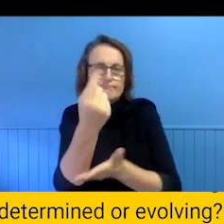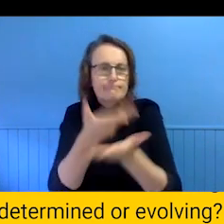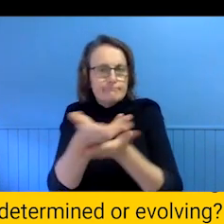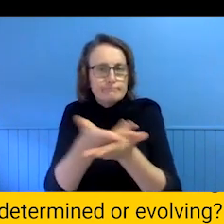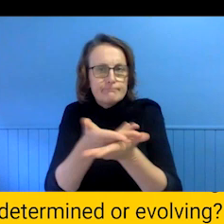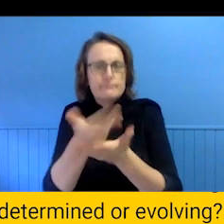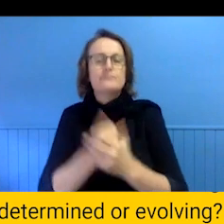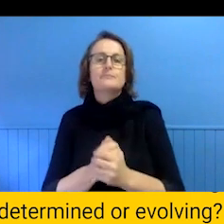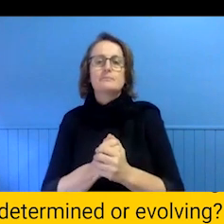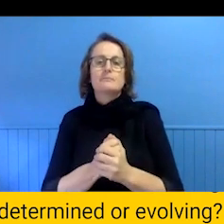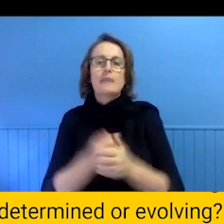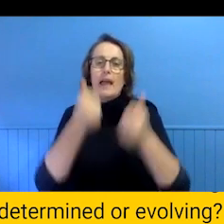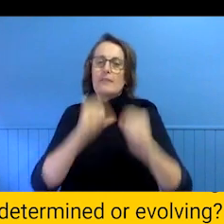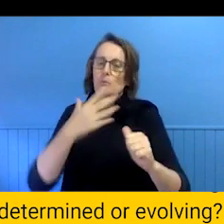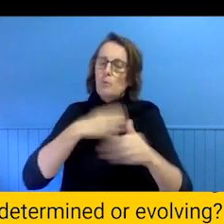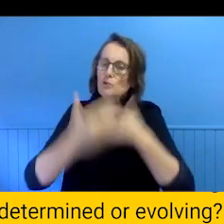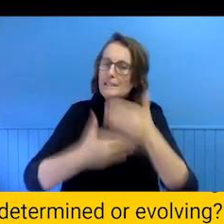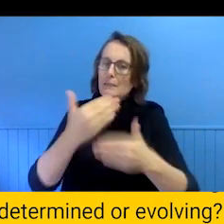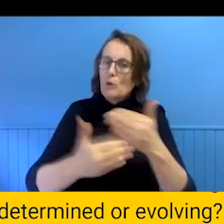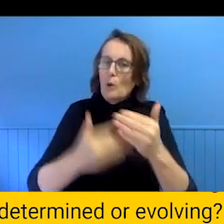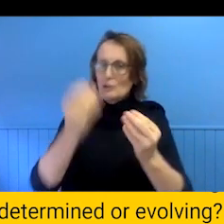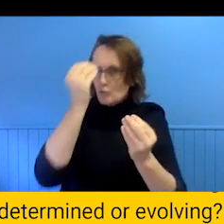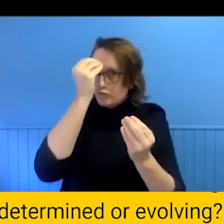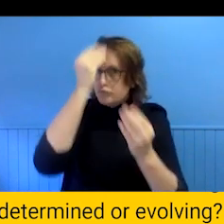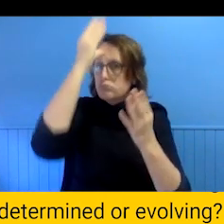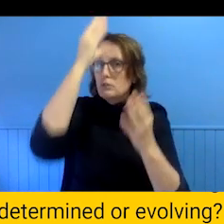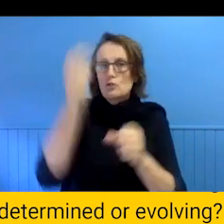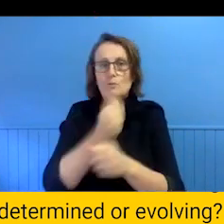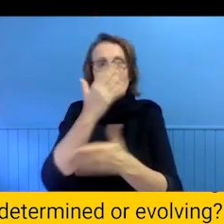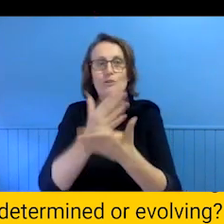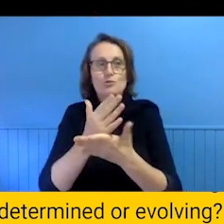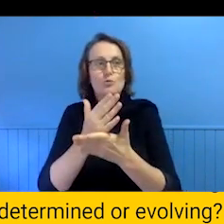present -- space for this knowledge to be present at the forefront of this work.